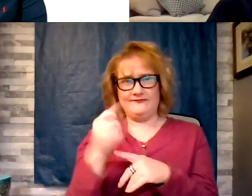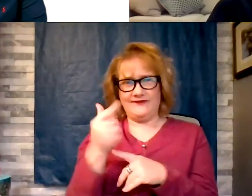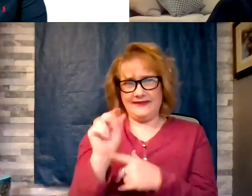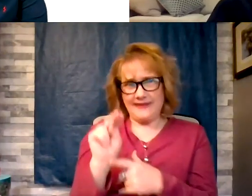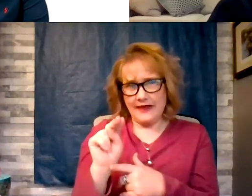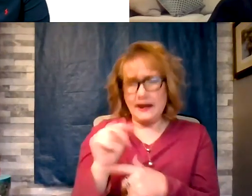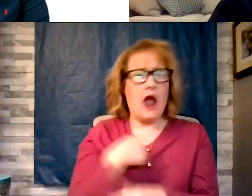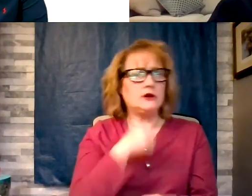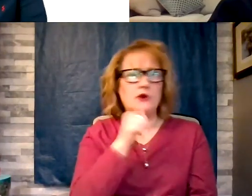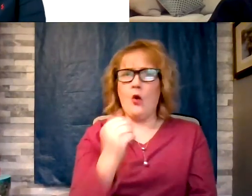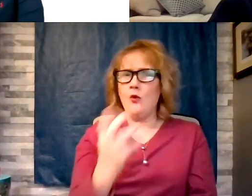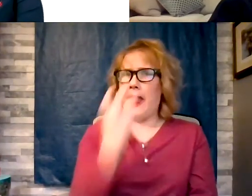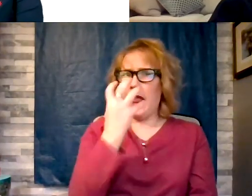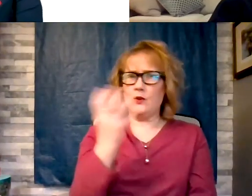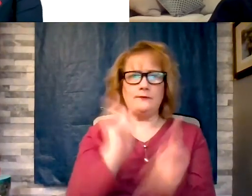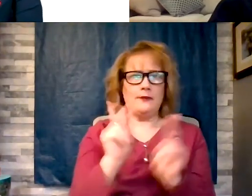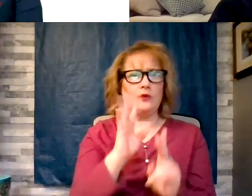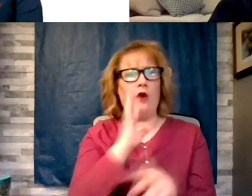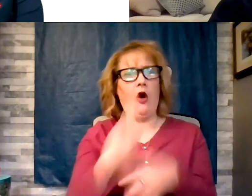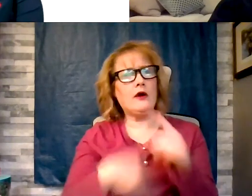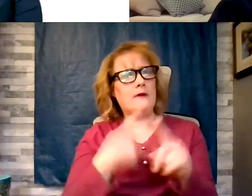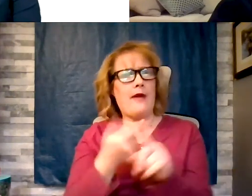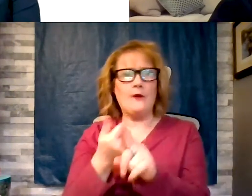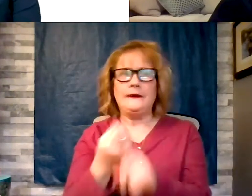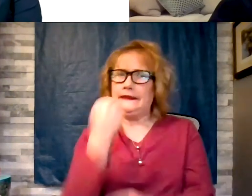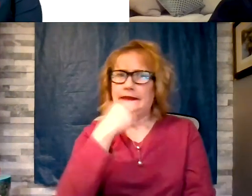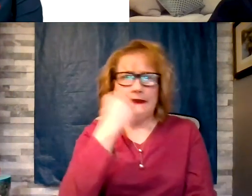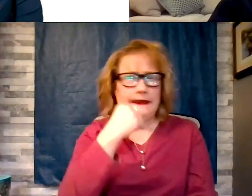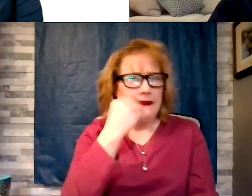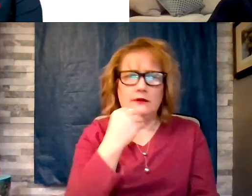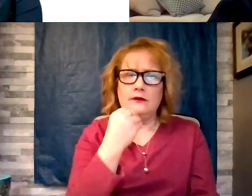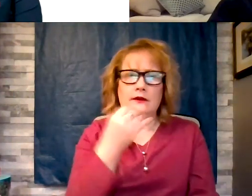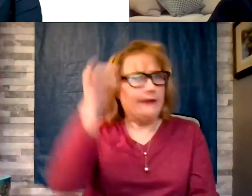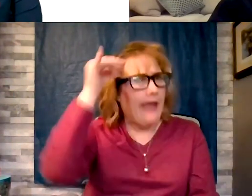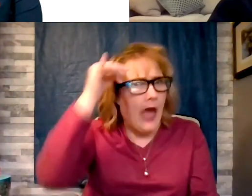talk about eating cows. But I do